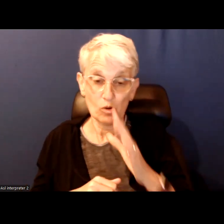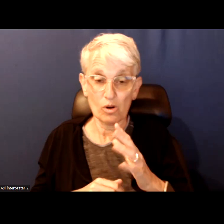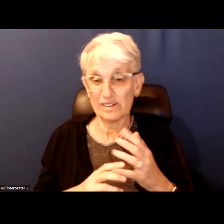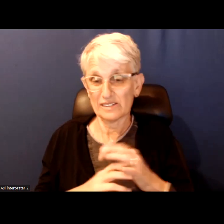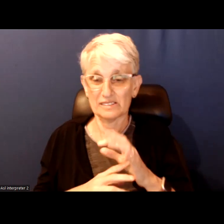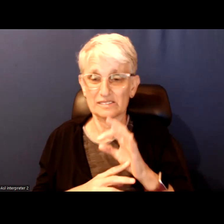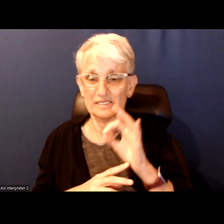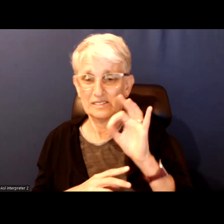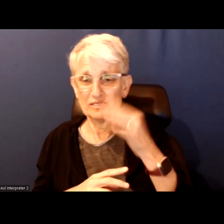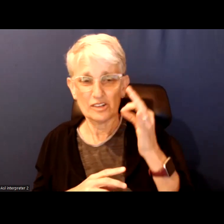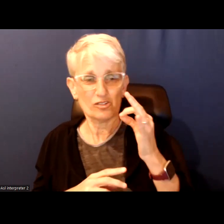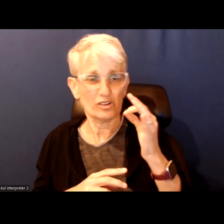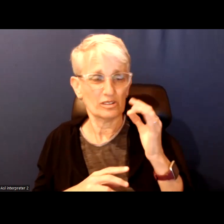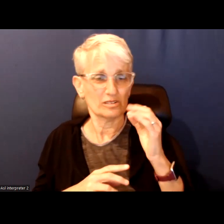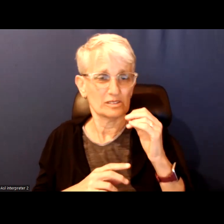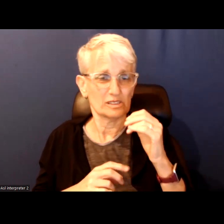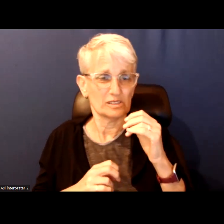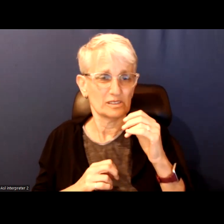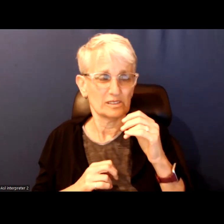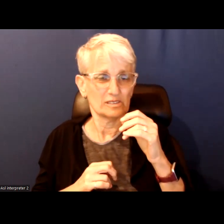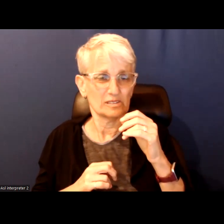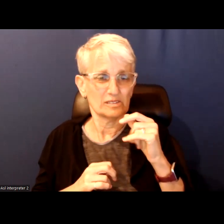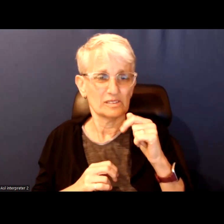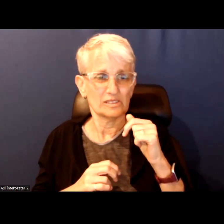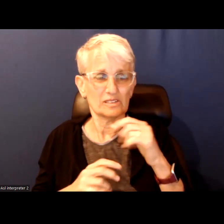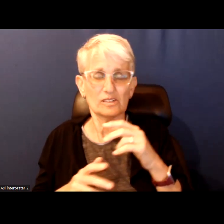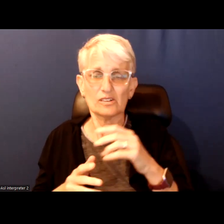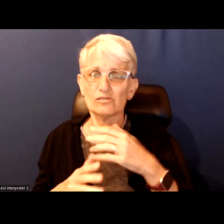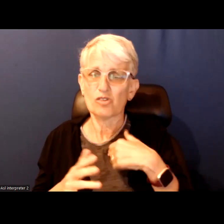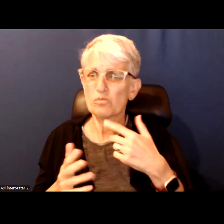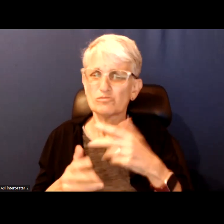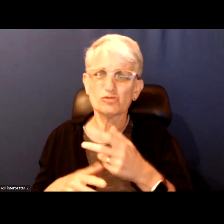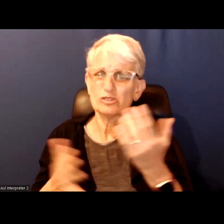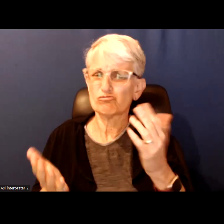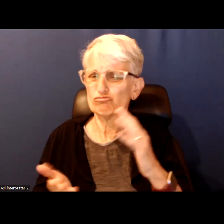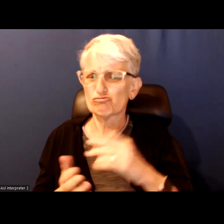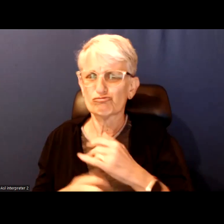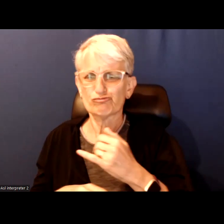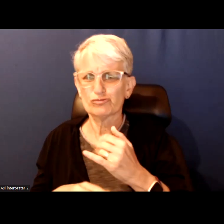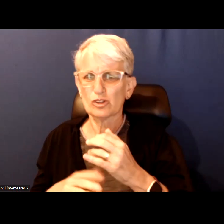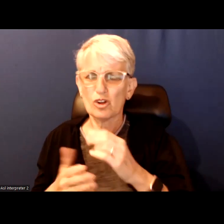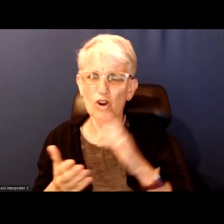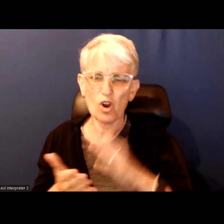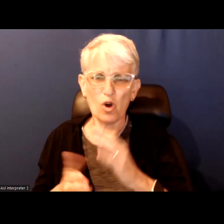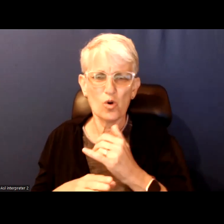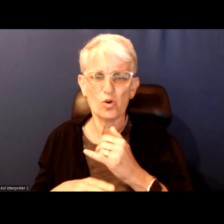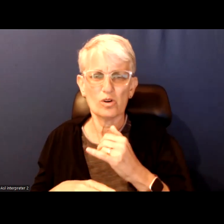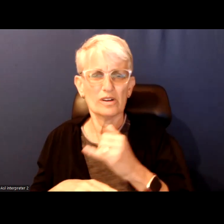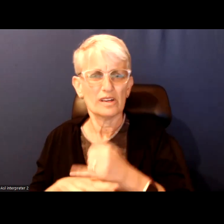loans and loan interest loans from the Canada mortgage and housing Corporation.